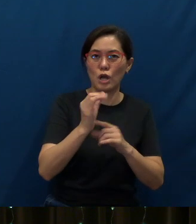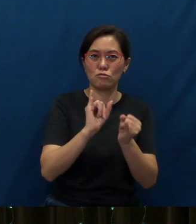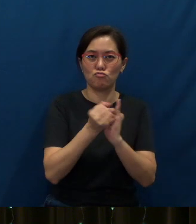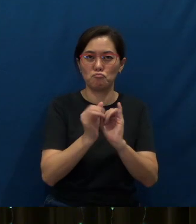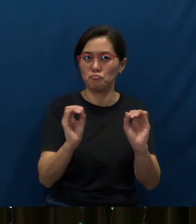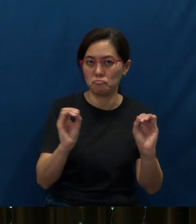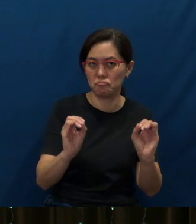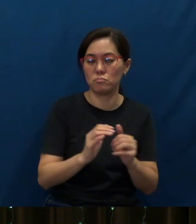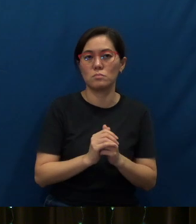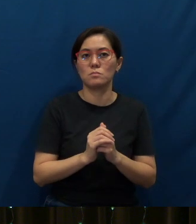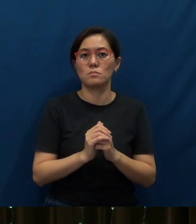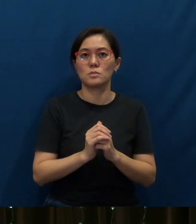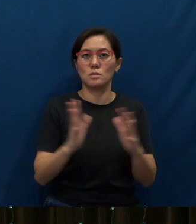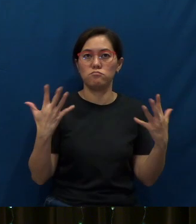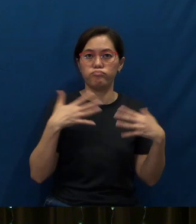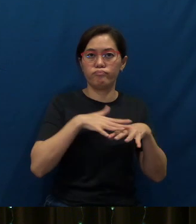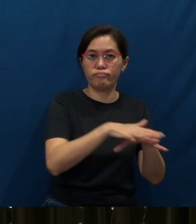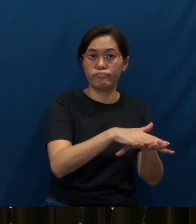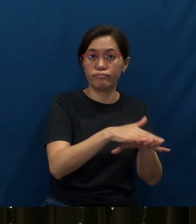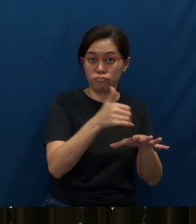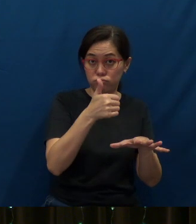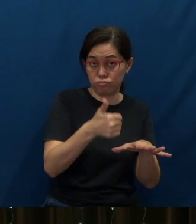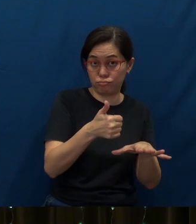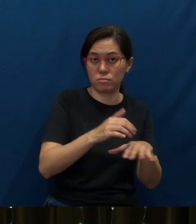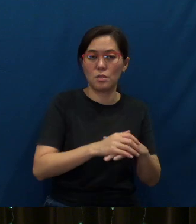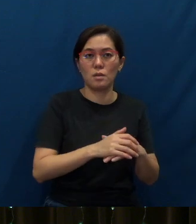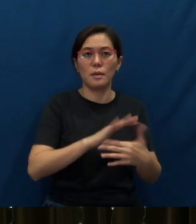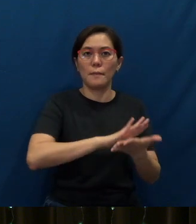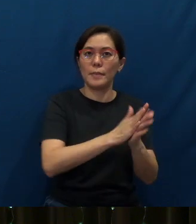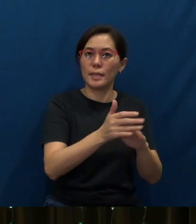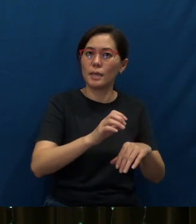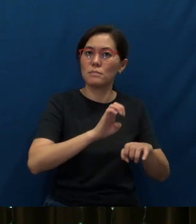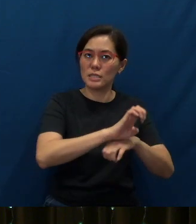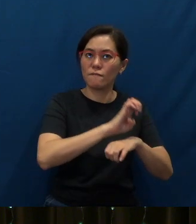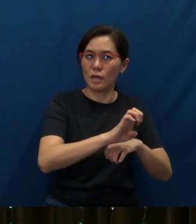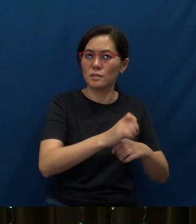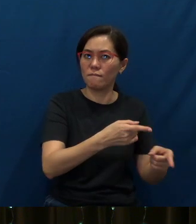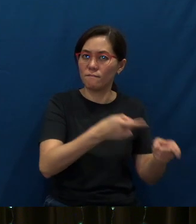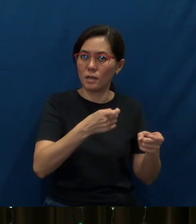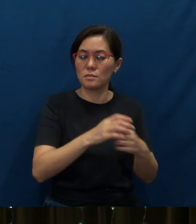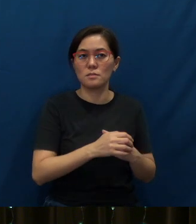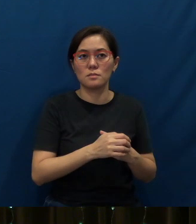They assimilated very well and became effective very quickly.